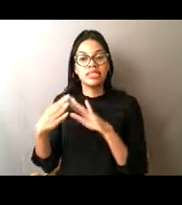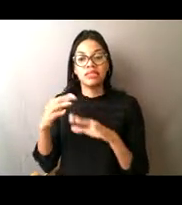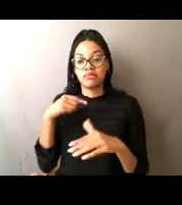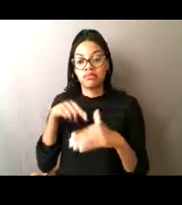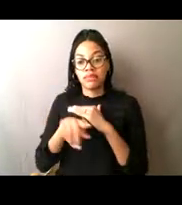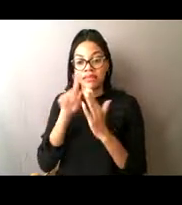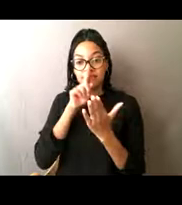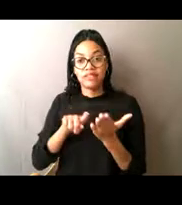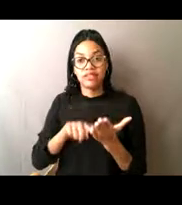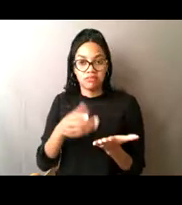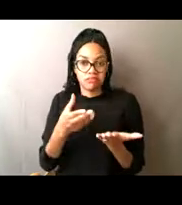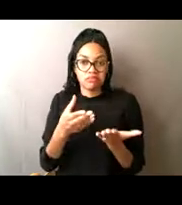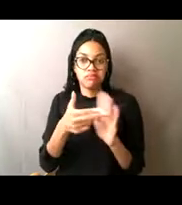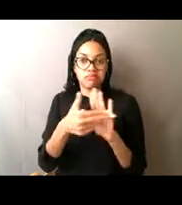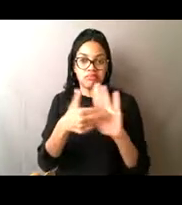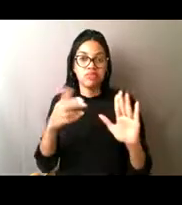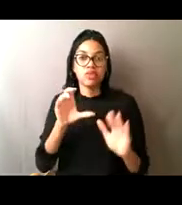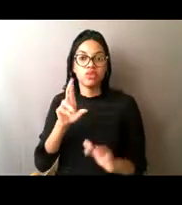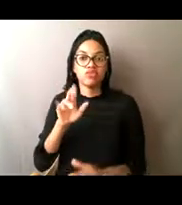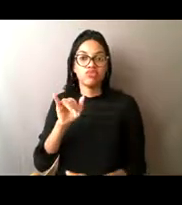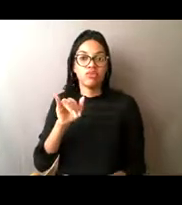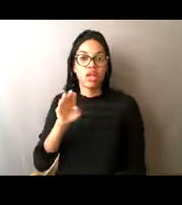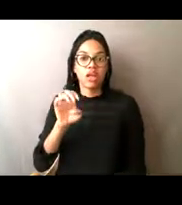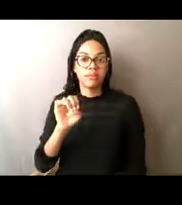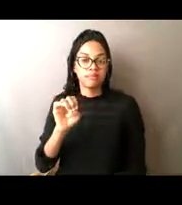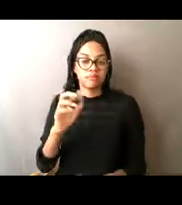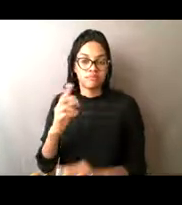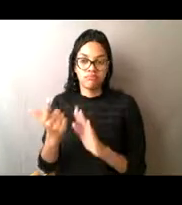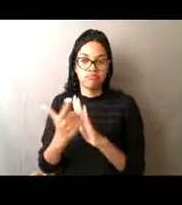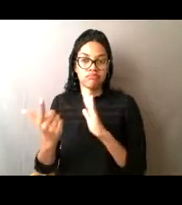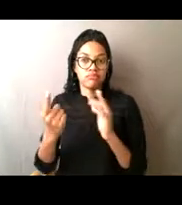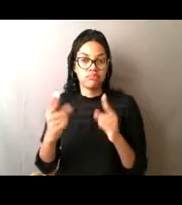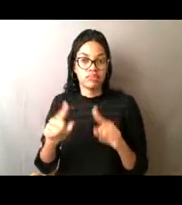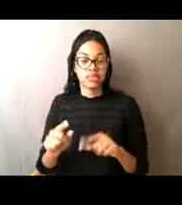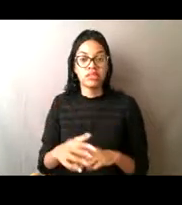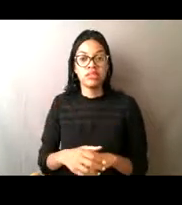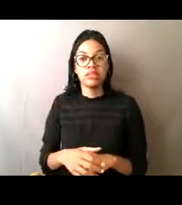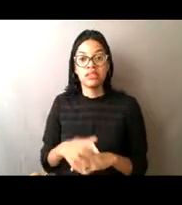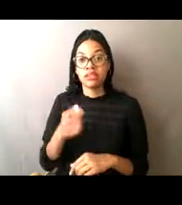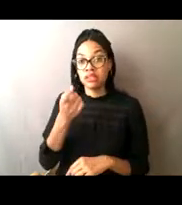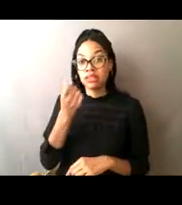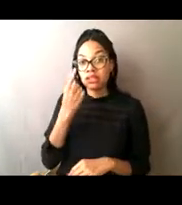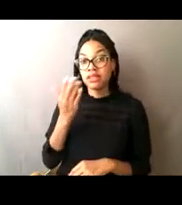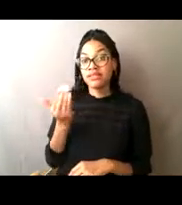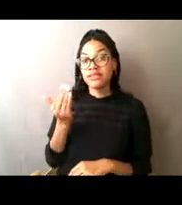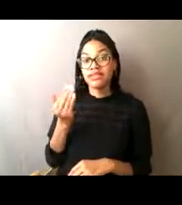In this situation, there were 15 dead Steller sea lions found on the beach near Cordova, Alaska.